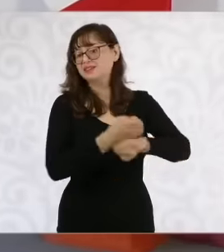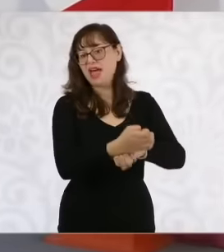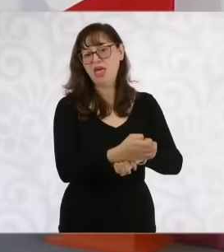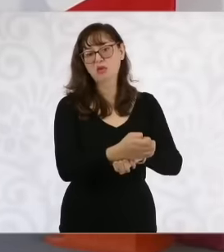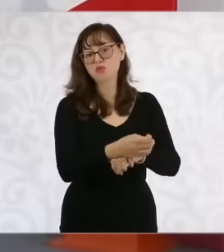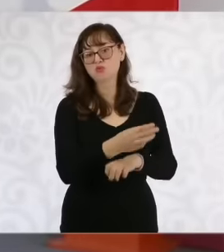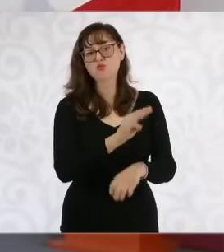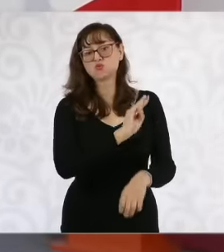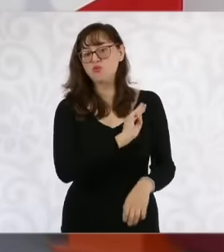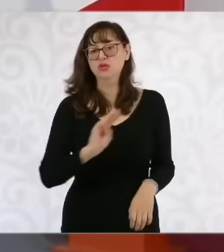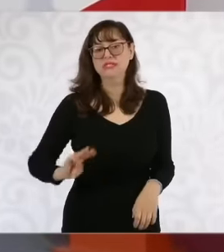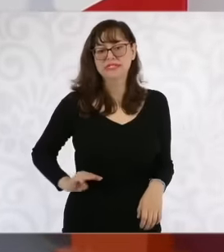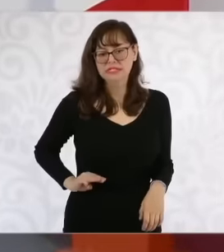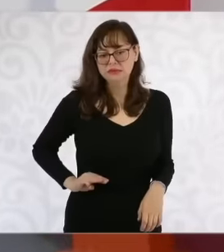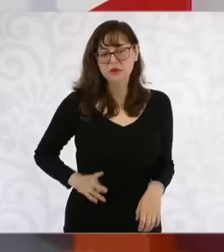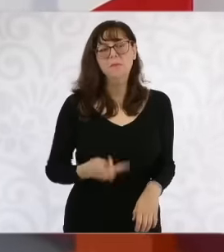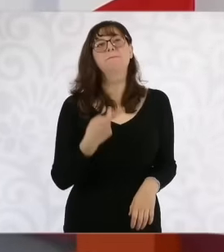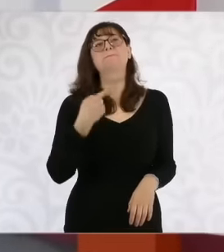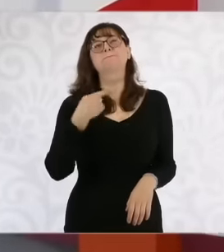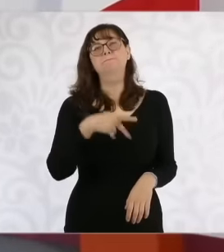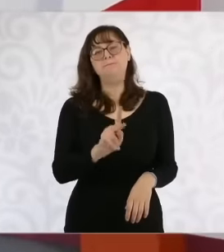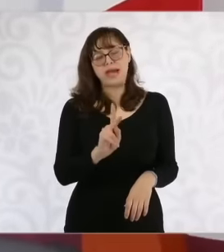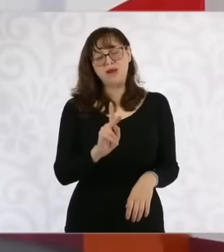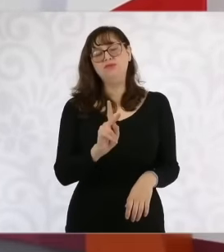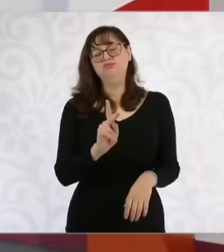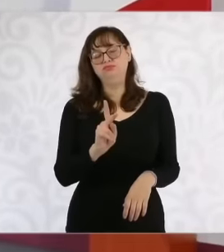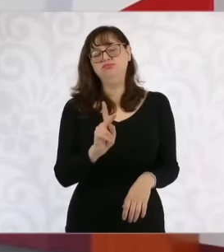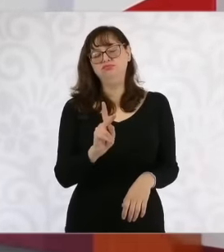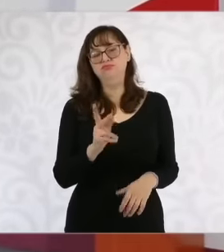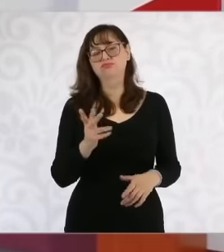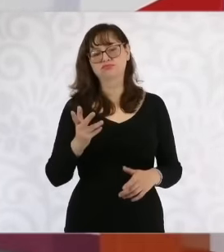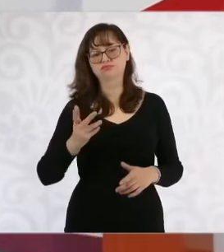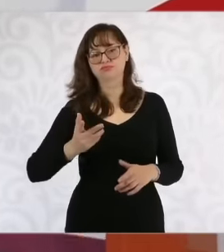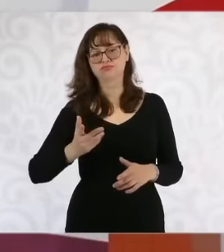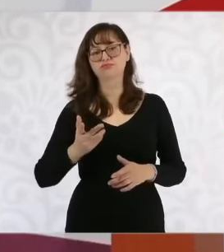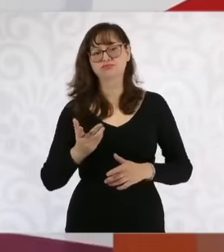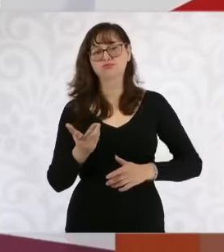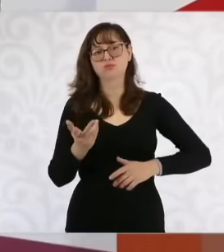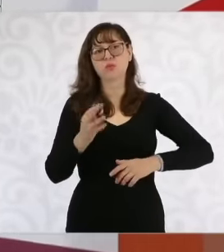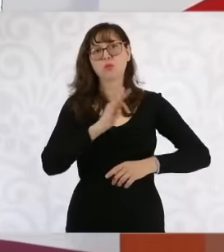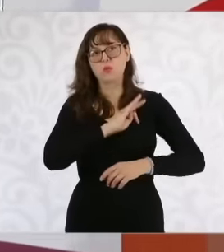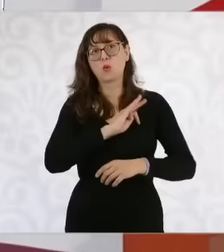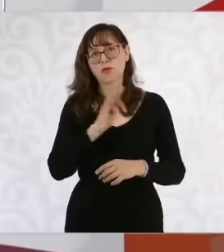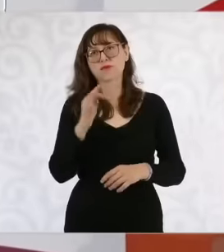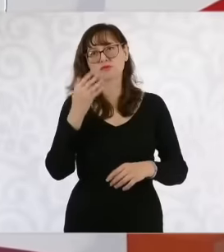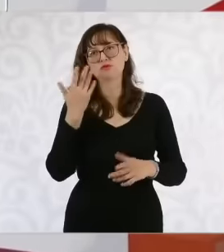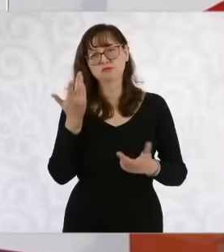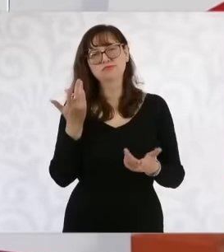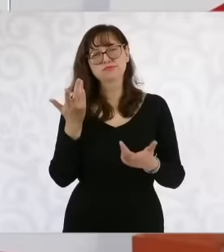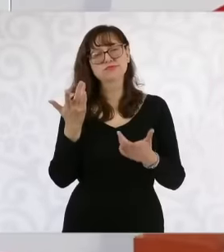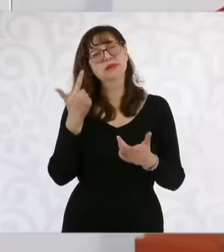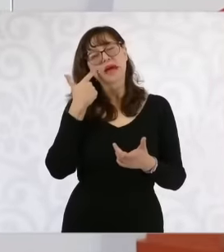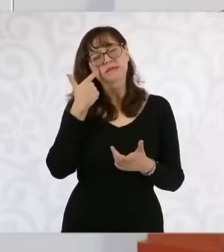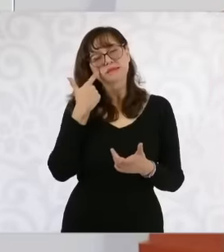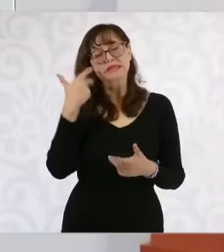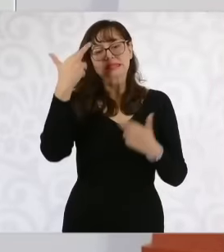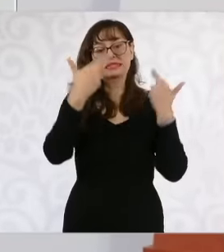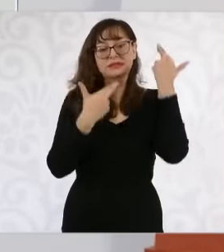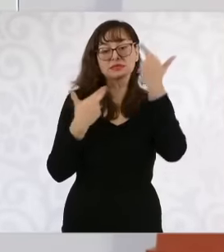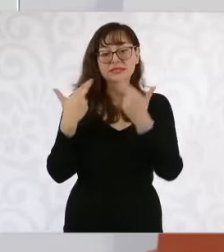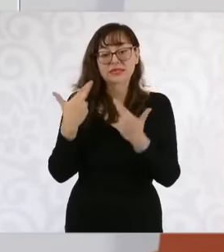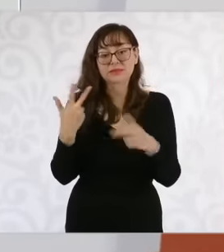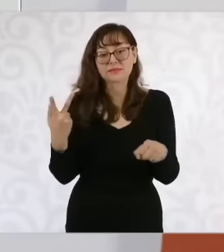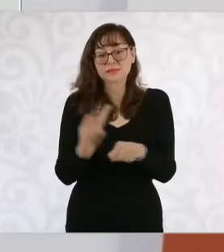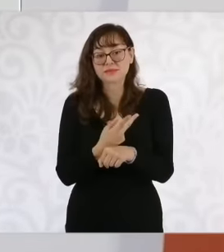if it is important that the rule of law is there, sometimes the rule of law is talked about in other areas